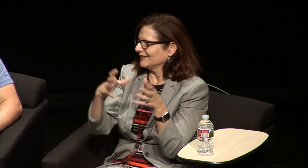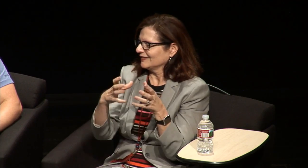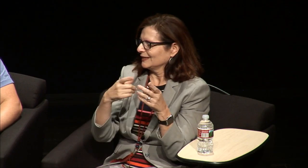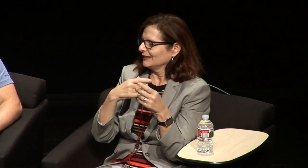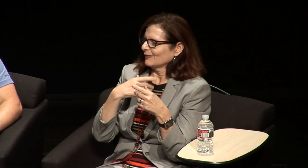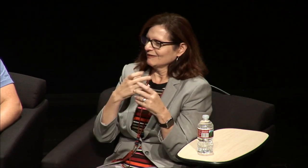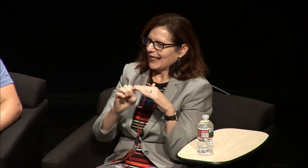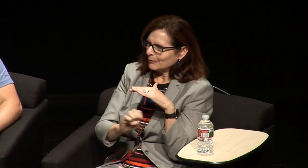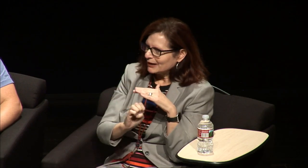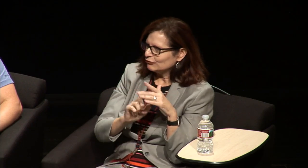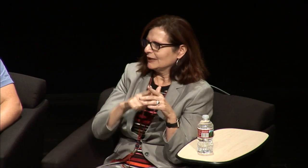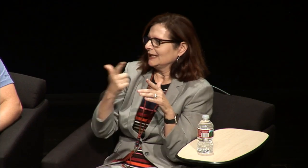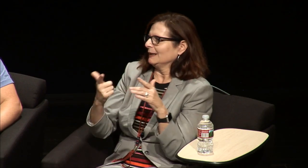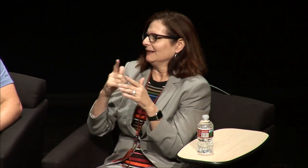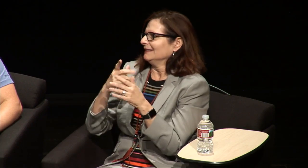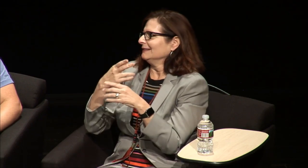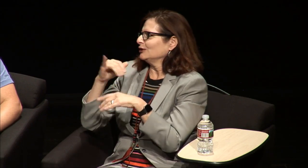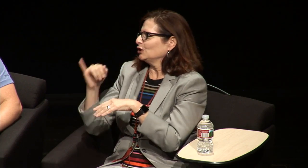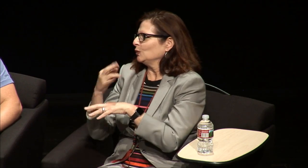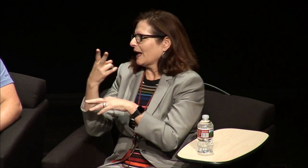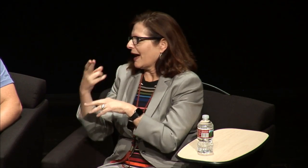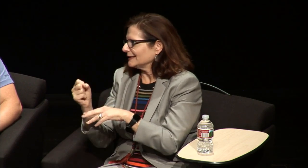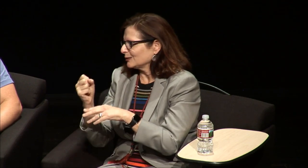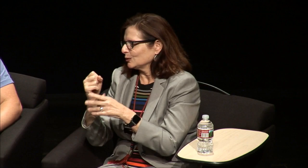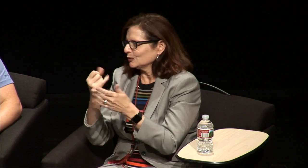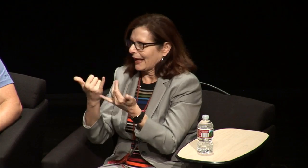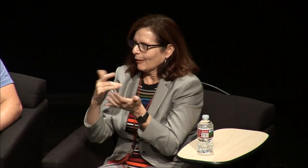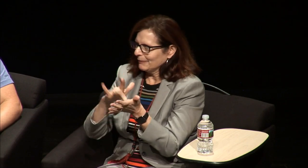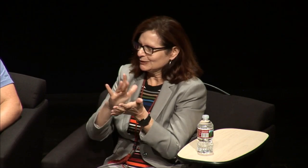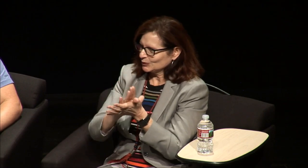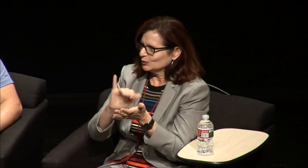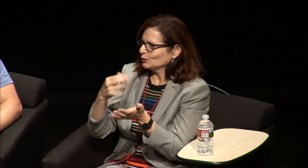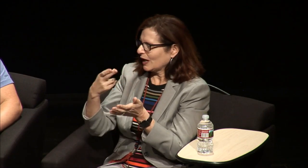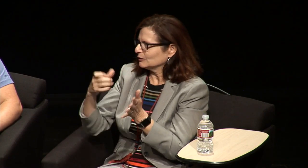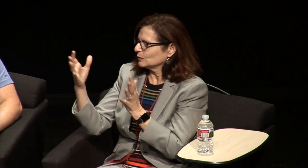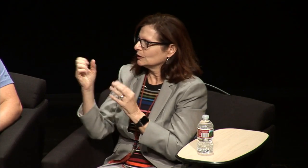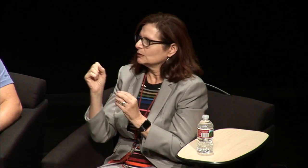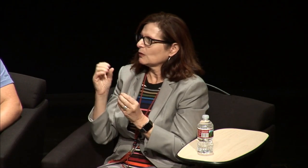through 12 and in public hearing schools you have elementary school it used to be